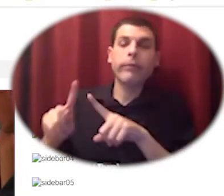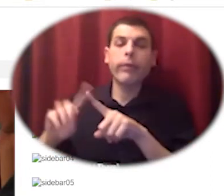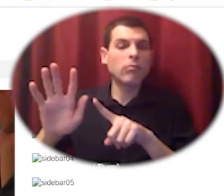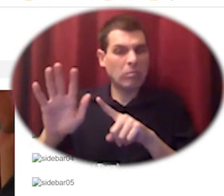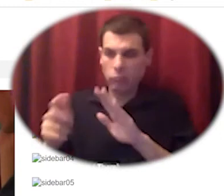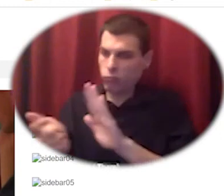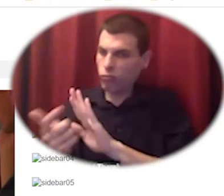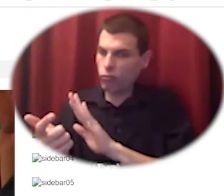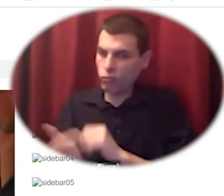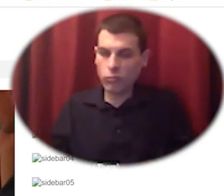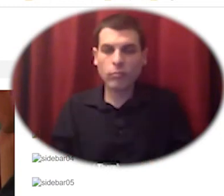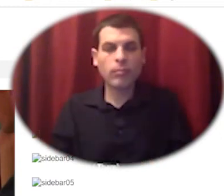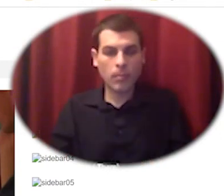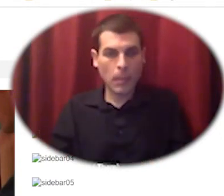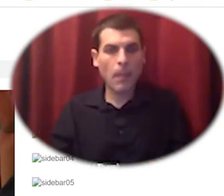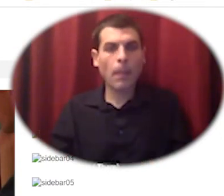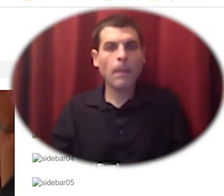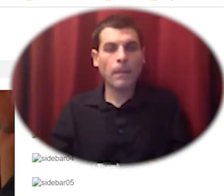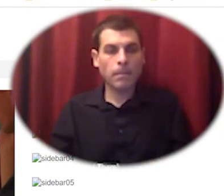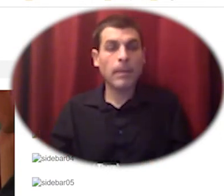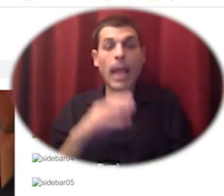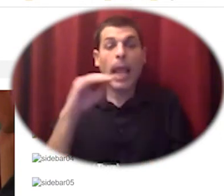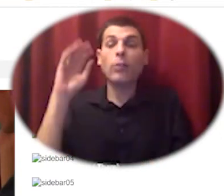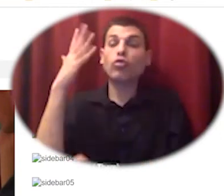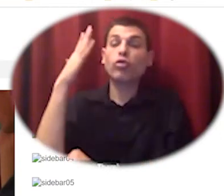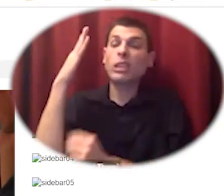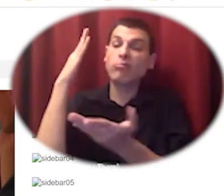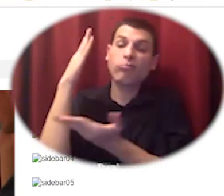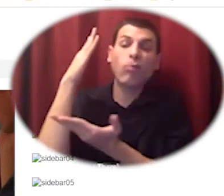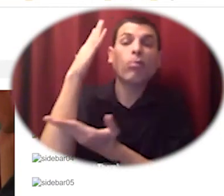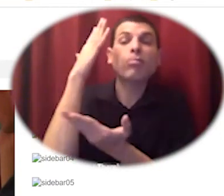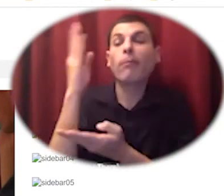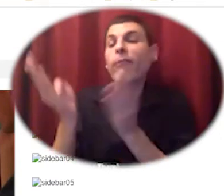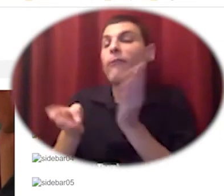as well as tree cutting for fuels and